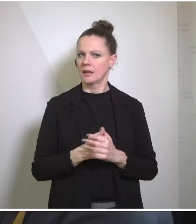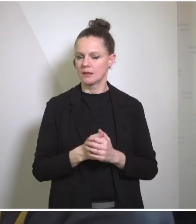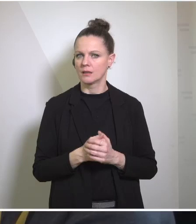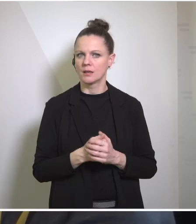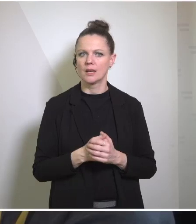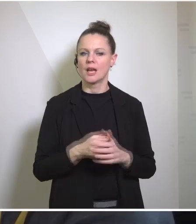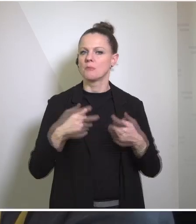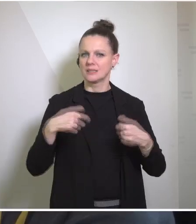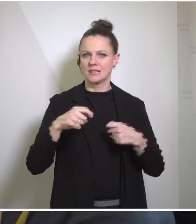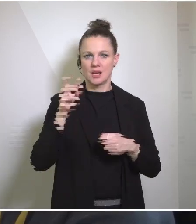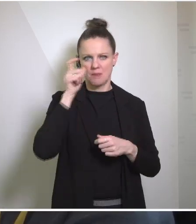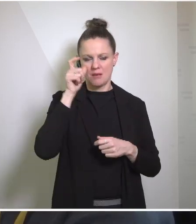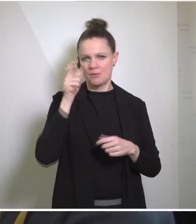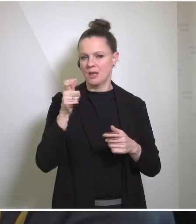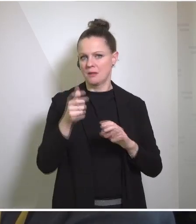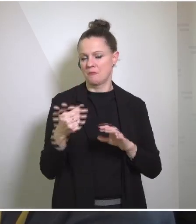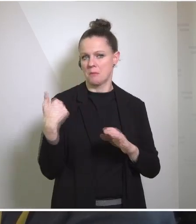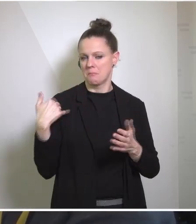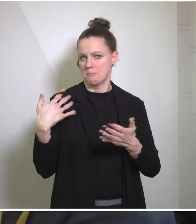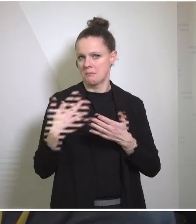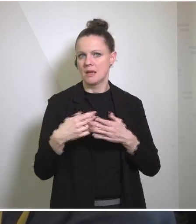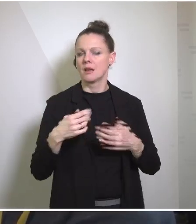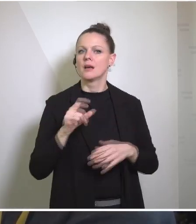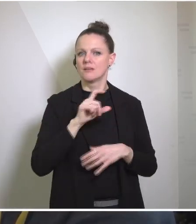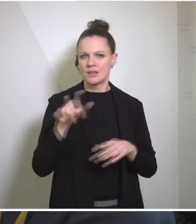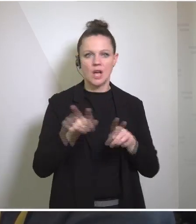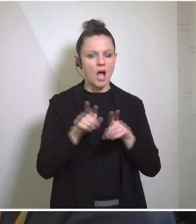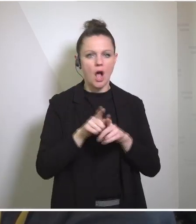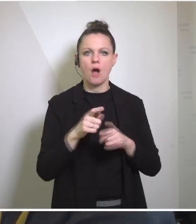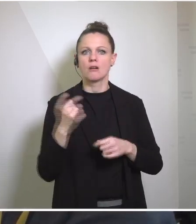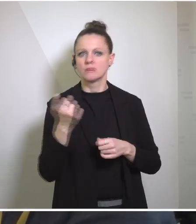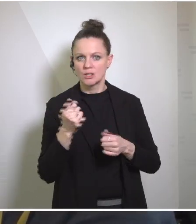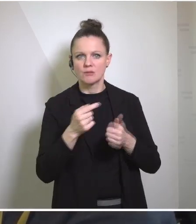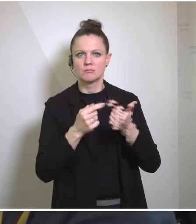Biden on Gaza in recent weeks, sanctions on West Bank settlers this week from the State Department,